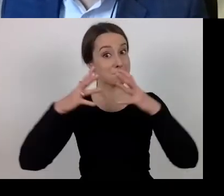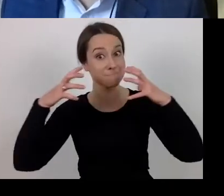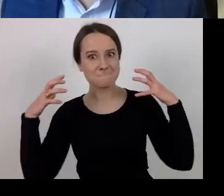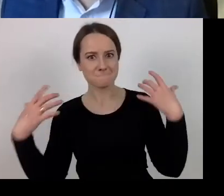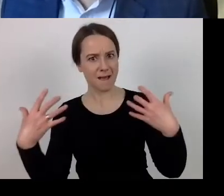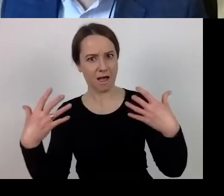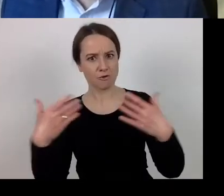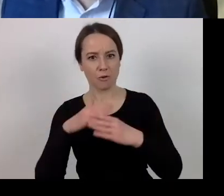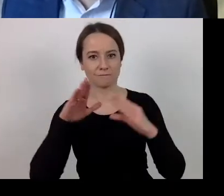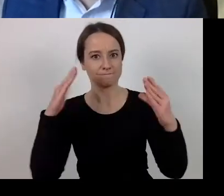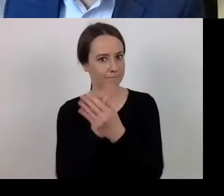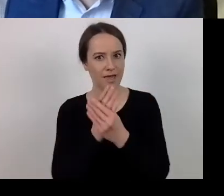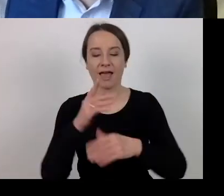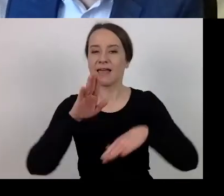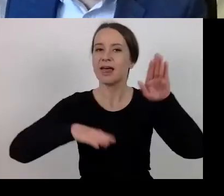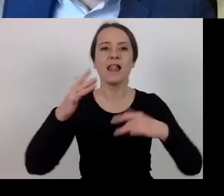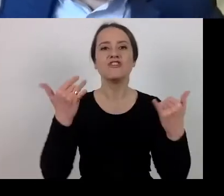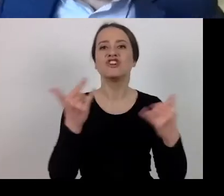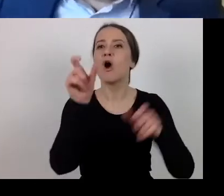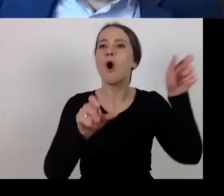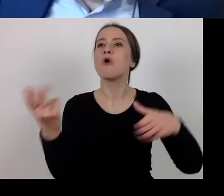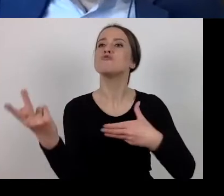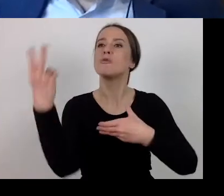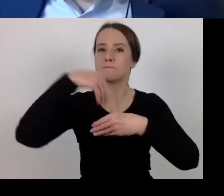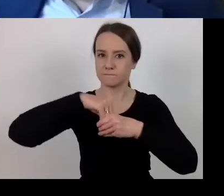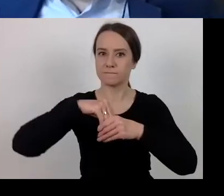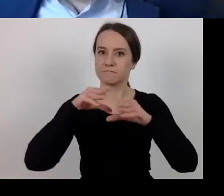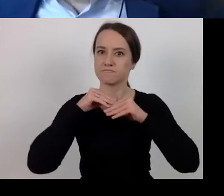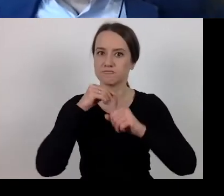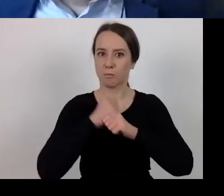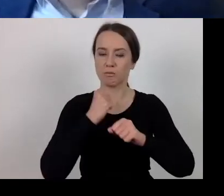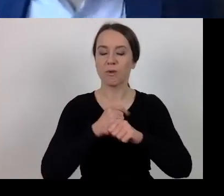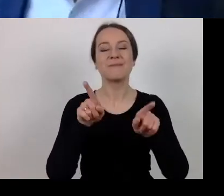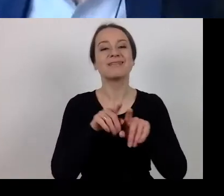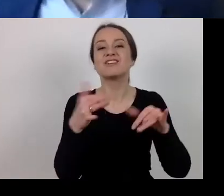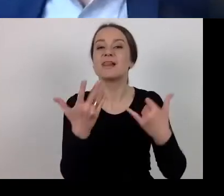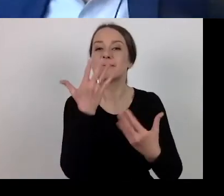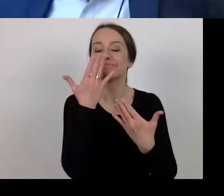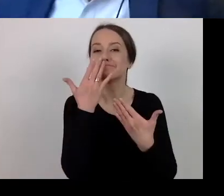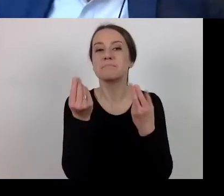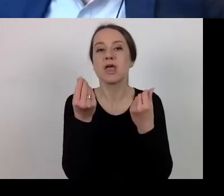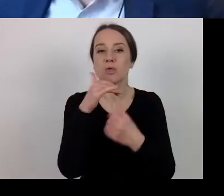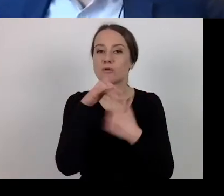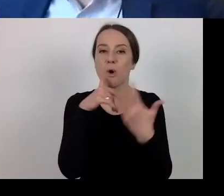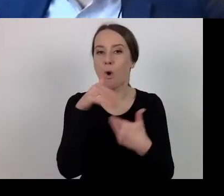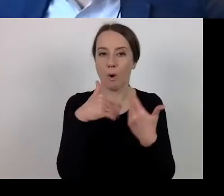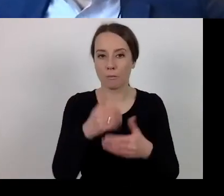depending on the number of employees and turnover. The question raised by one of the gentleman,